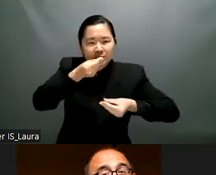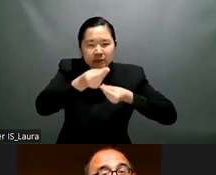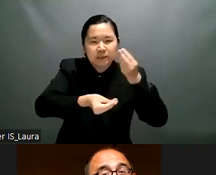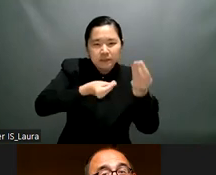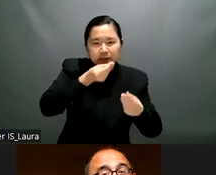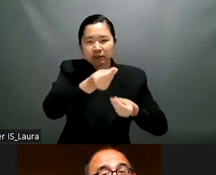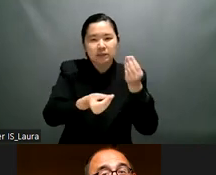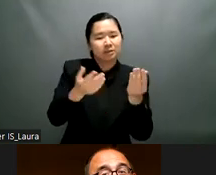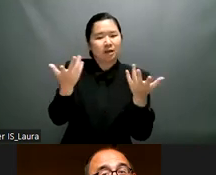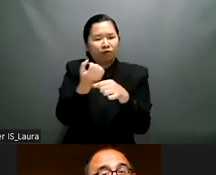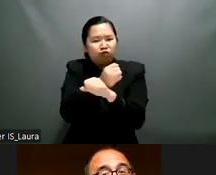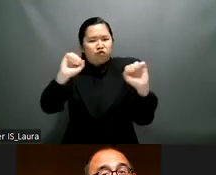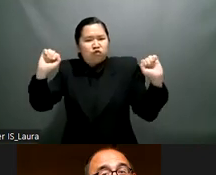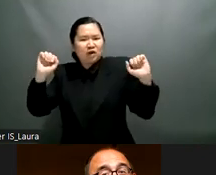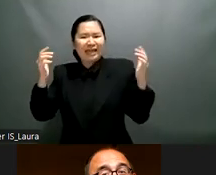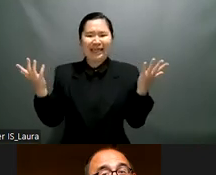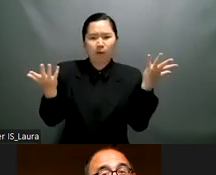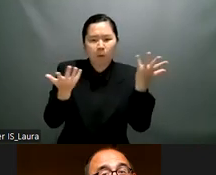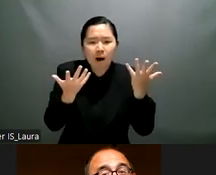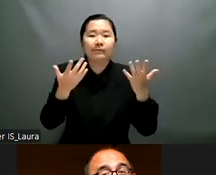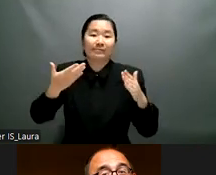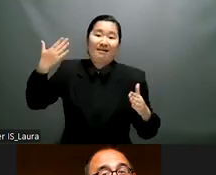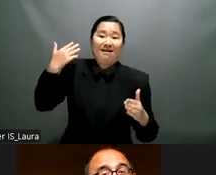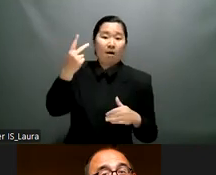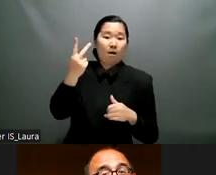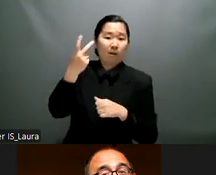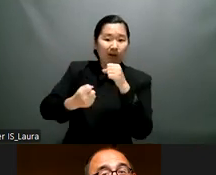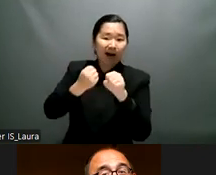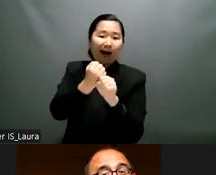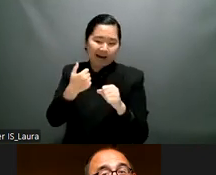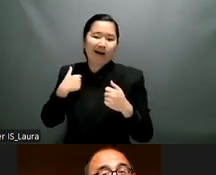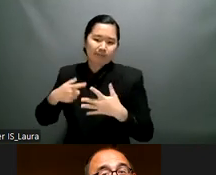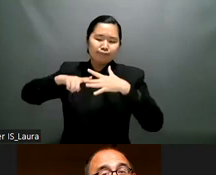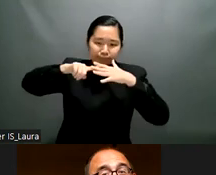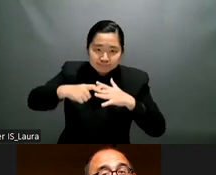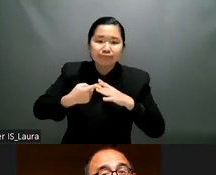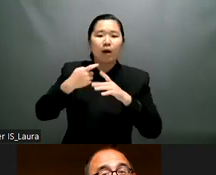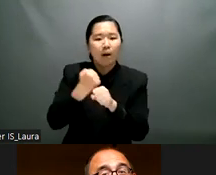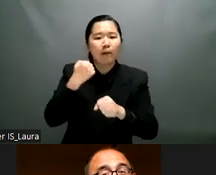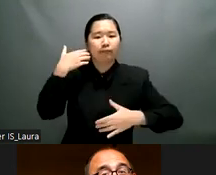working group to respect to protect to promote to enforce and to fulfill the rights of persons with